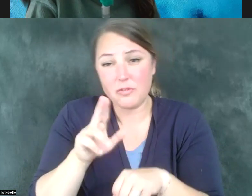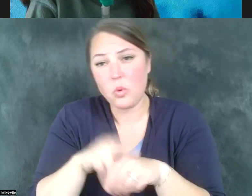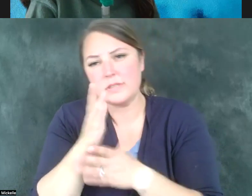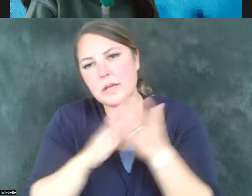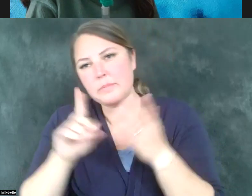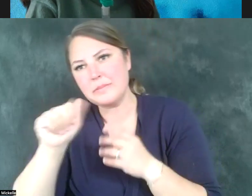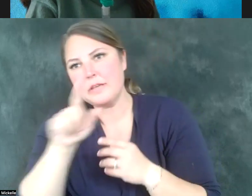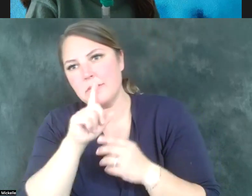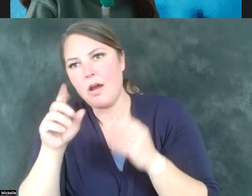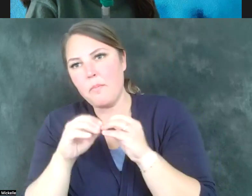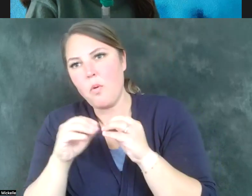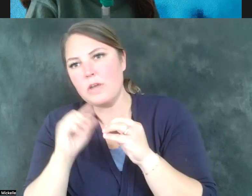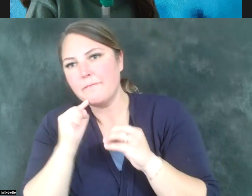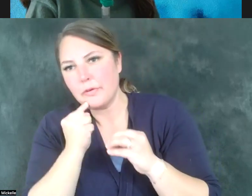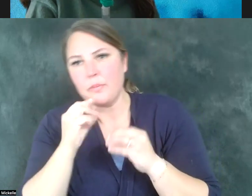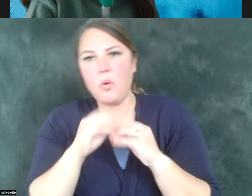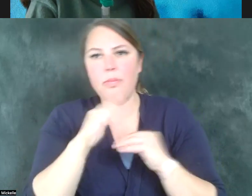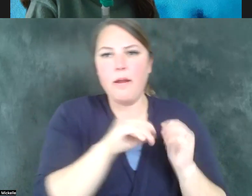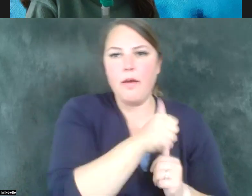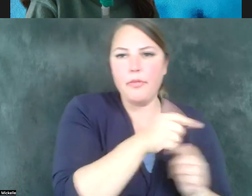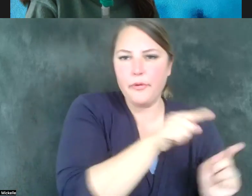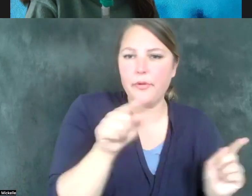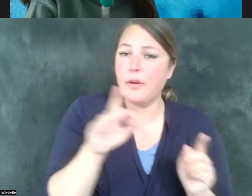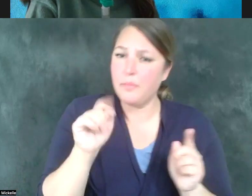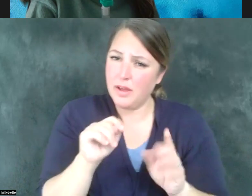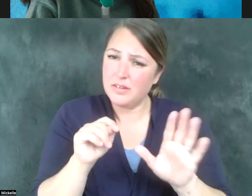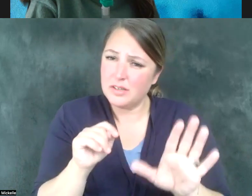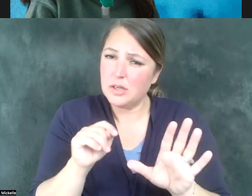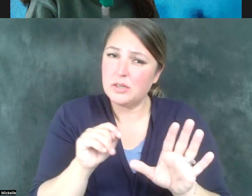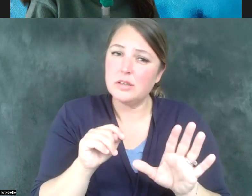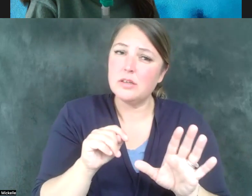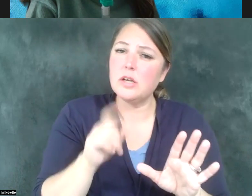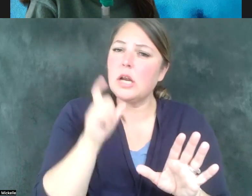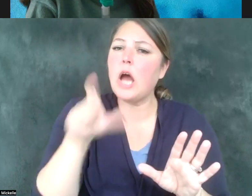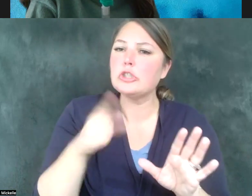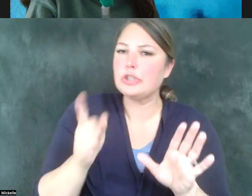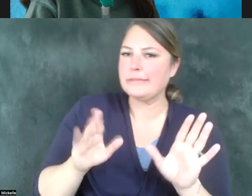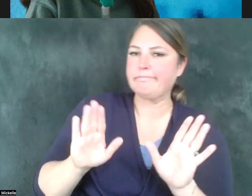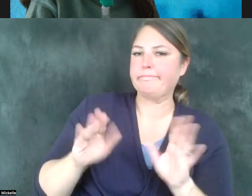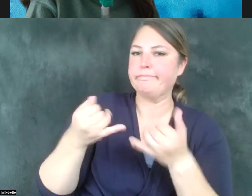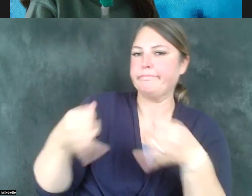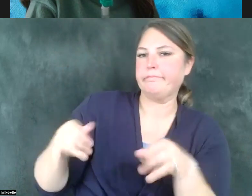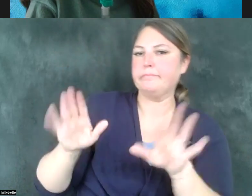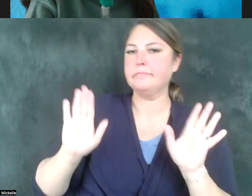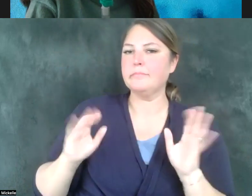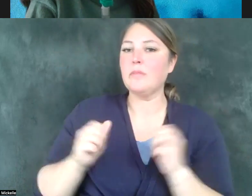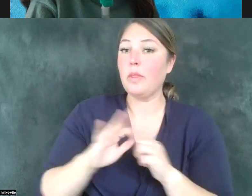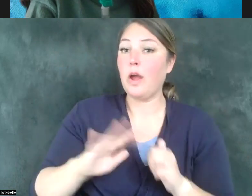the point is simply we shouldn't just preclude those individuals in our attitudes or in our actual behaviors or